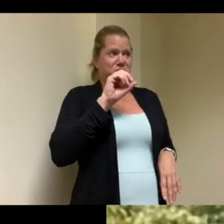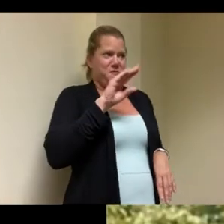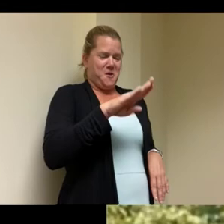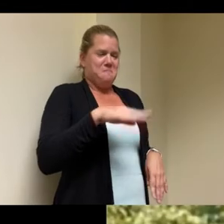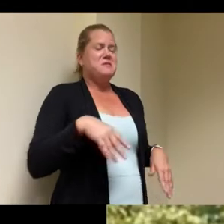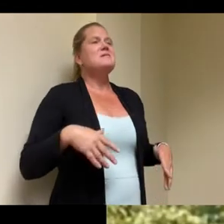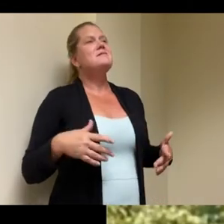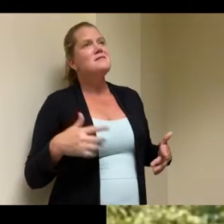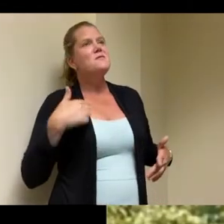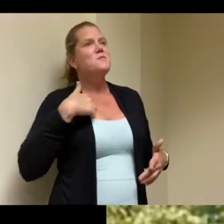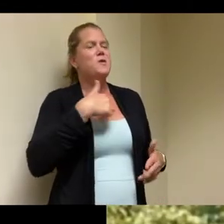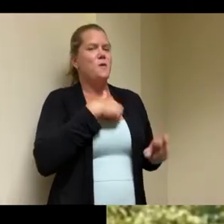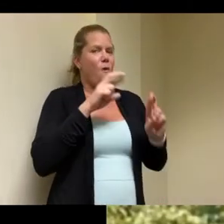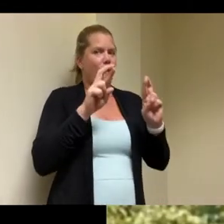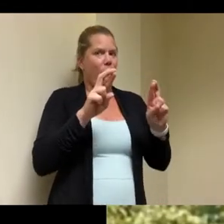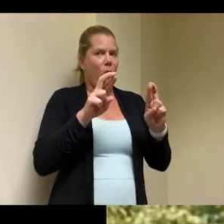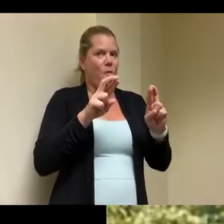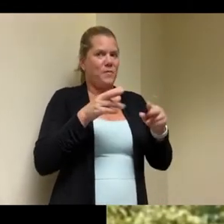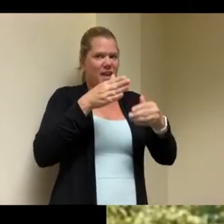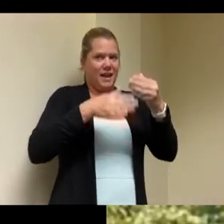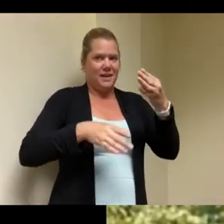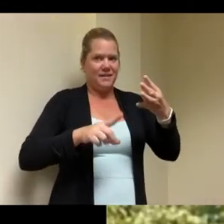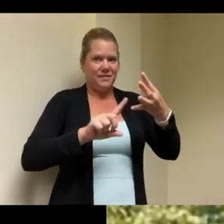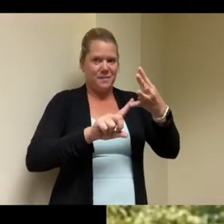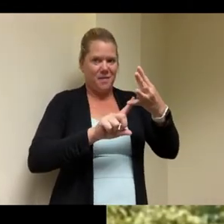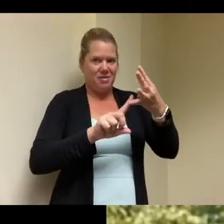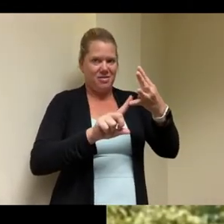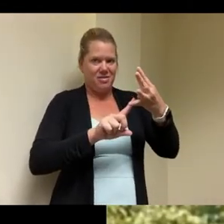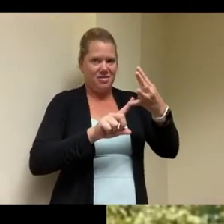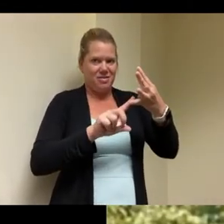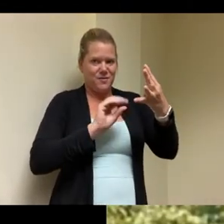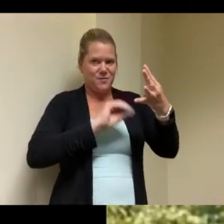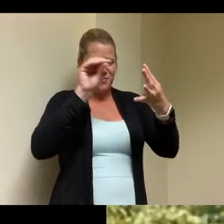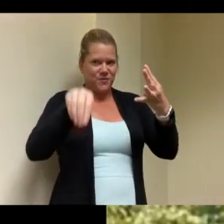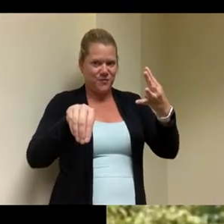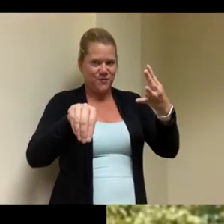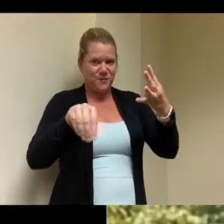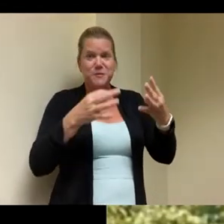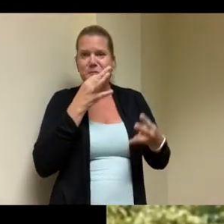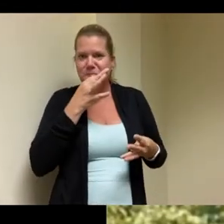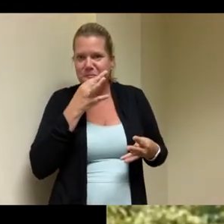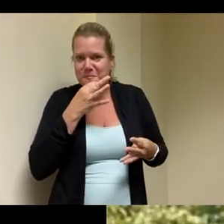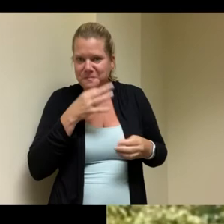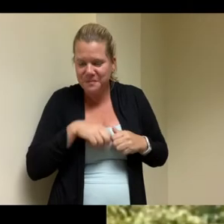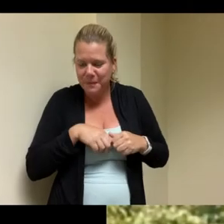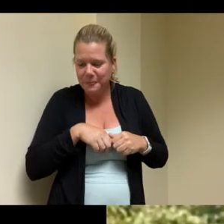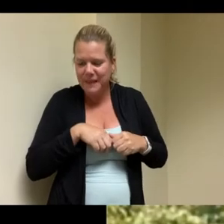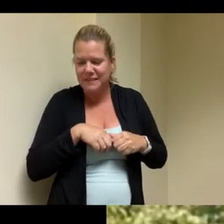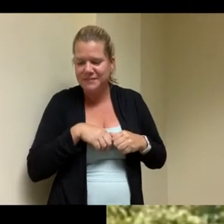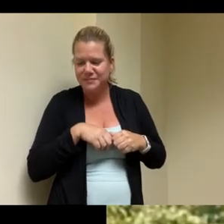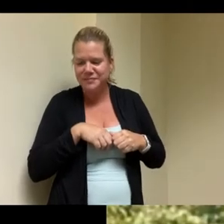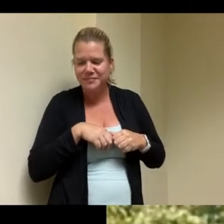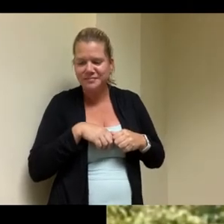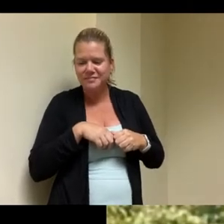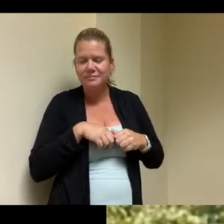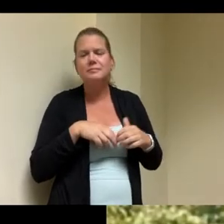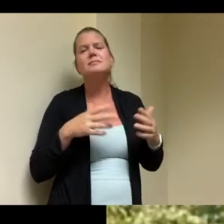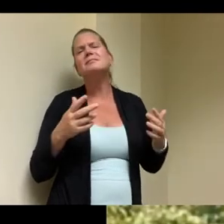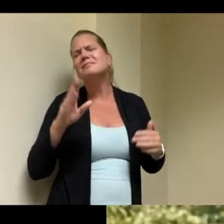here so we're very very close um again with any construction project it's always uh wait a week wait a week